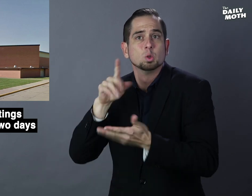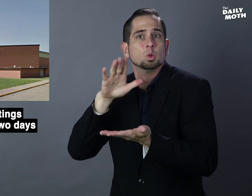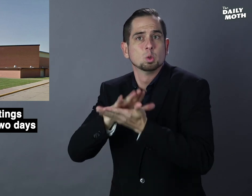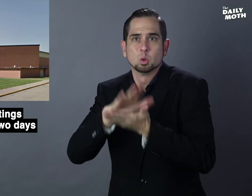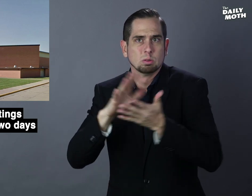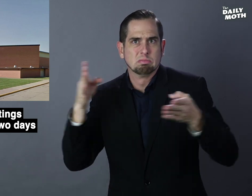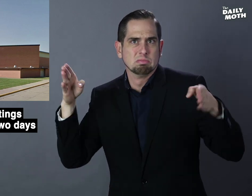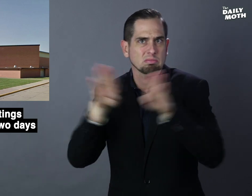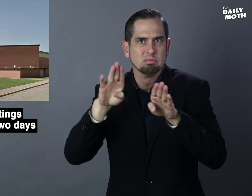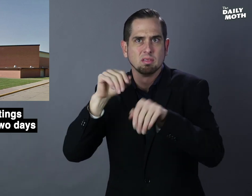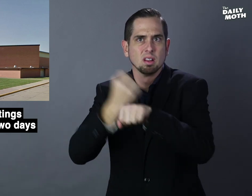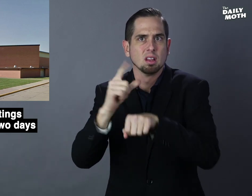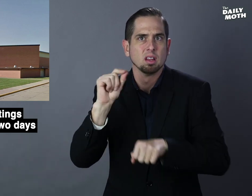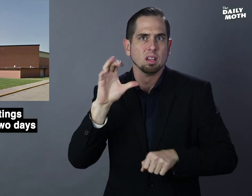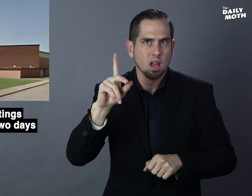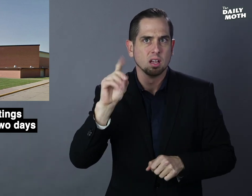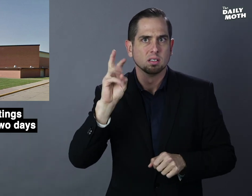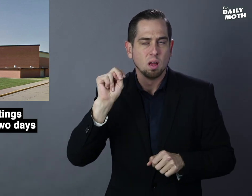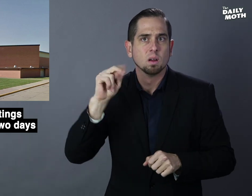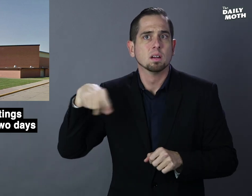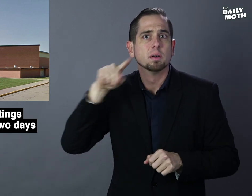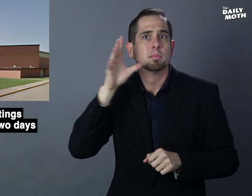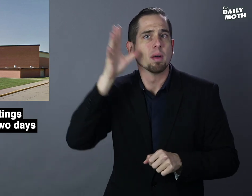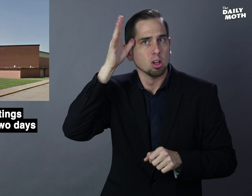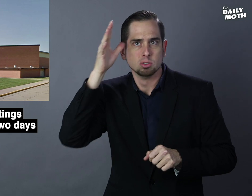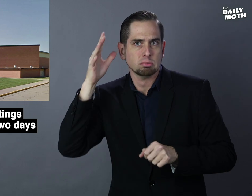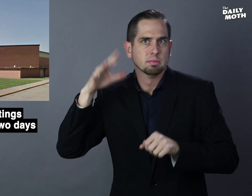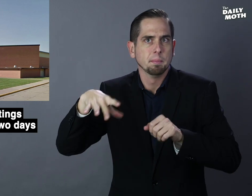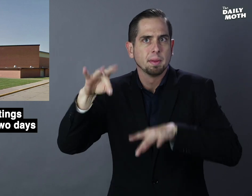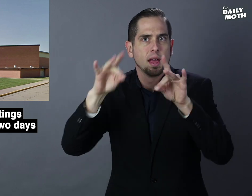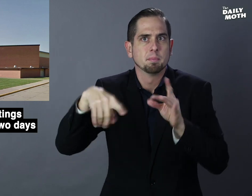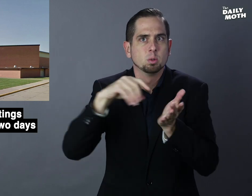The school was placed on lockdown and parents picked up